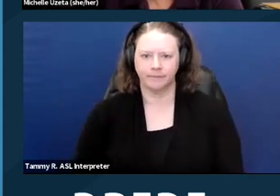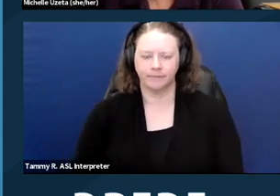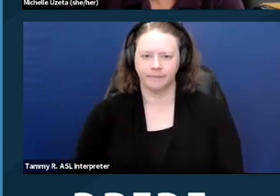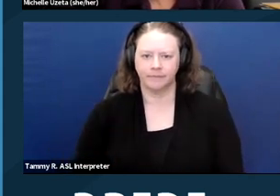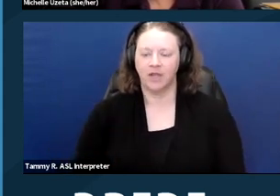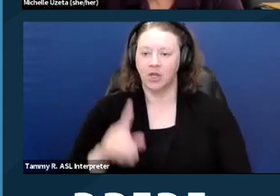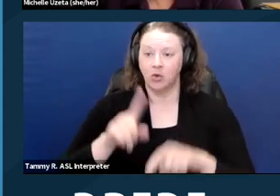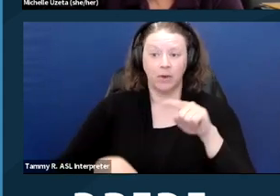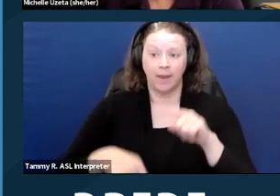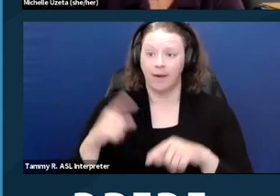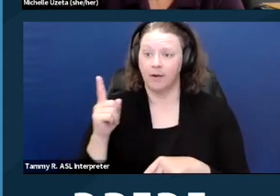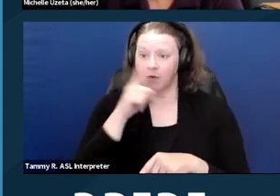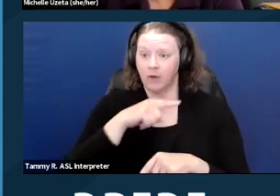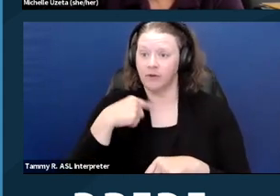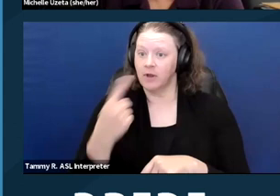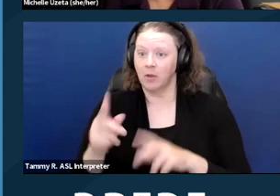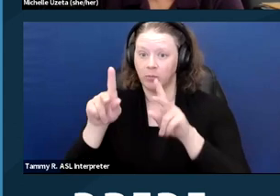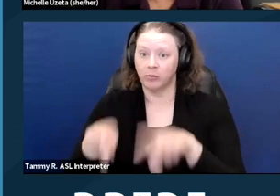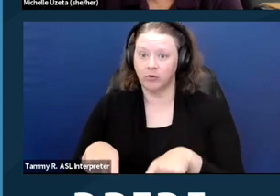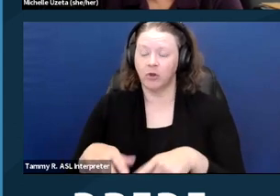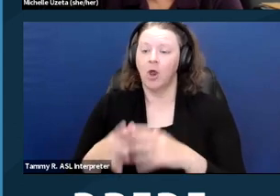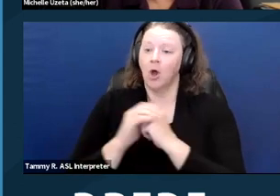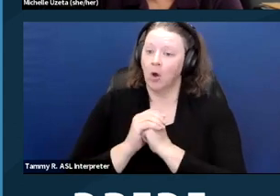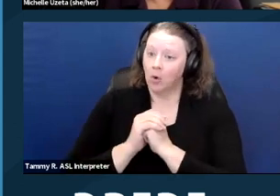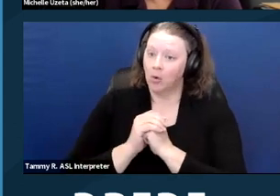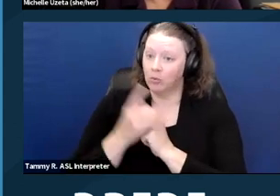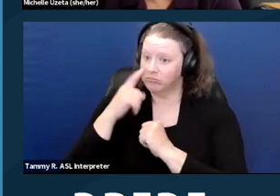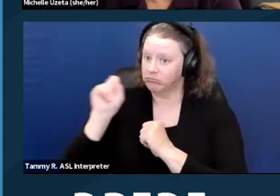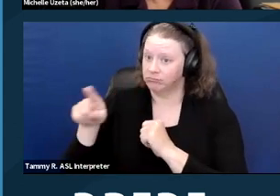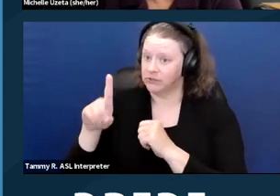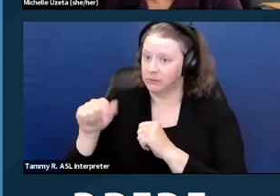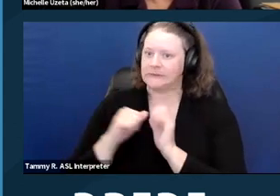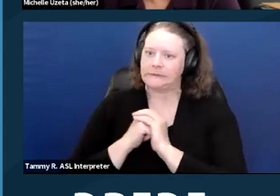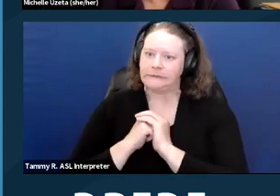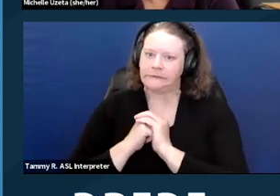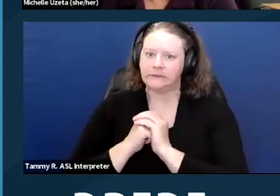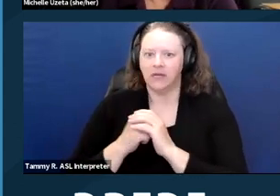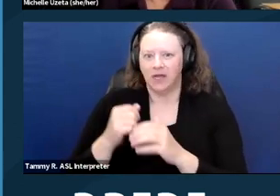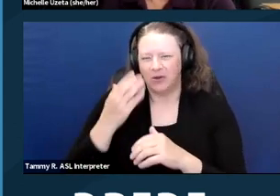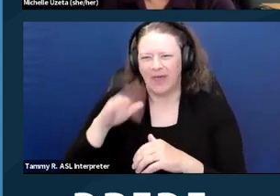Falsely telling somebody that a dwelling is not for sale or rent based on disability is also prohibited.